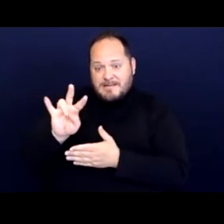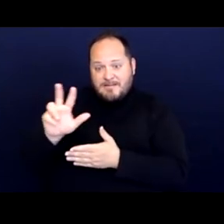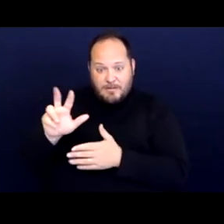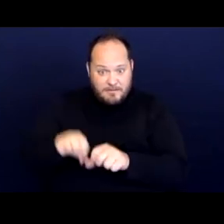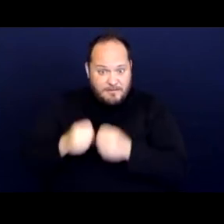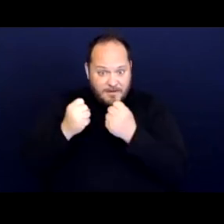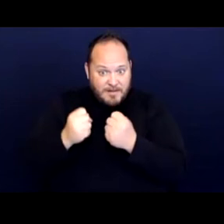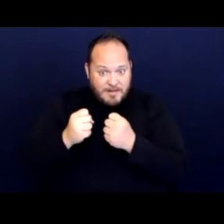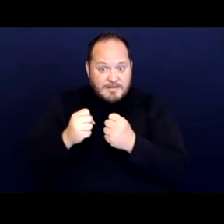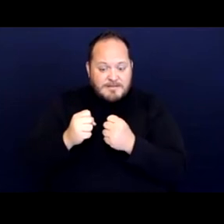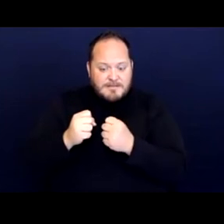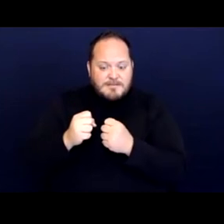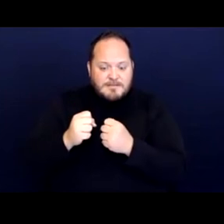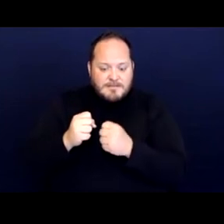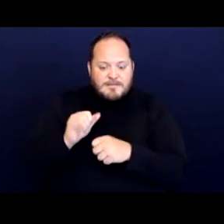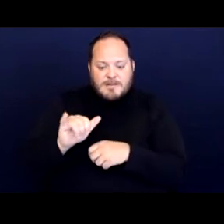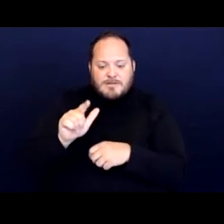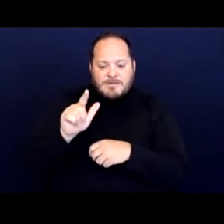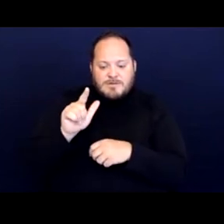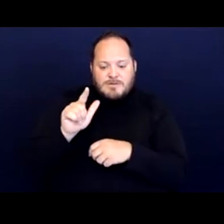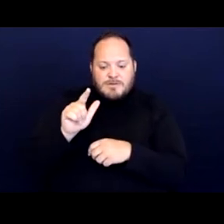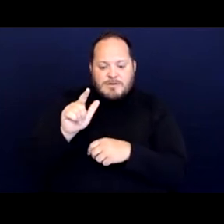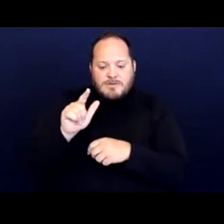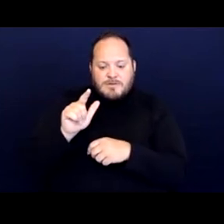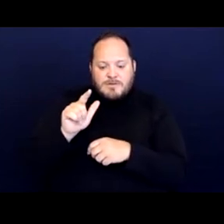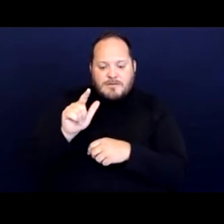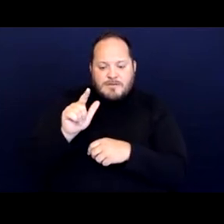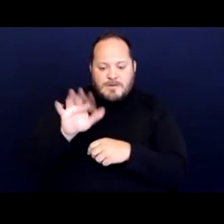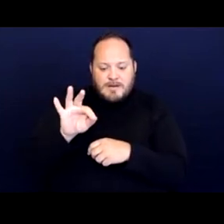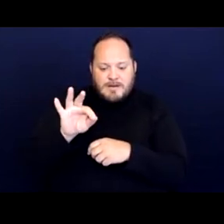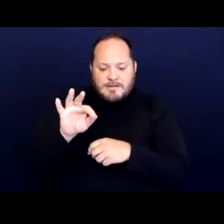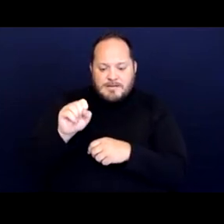at 29 USC Section 794 requires the same showing as the ADA